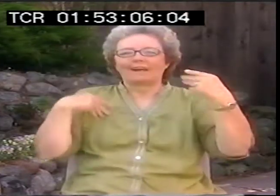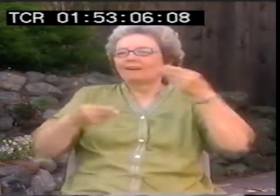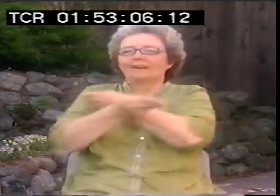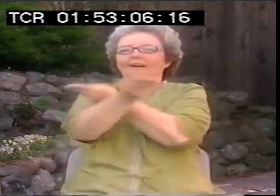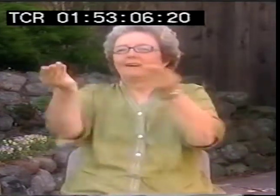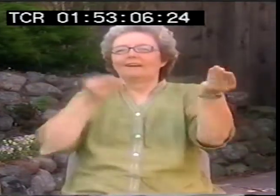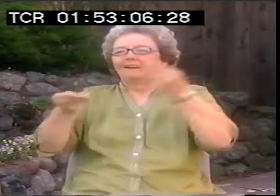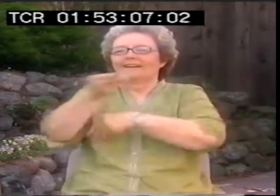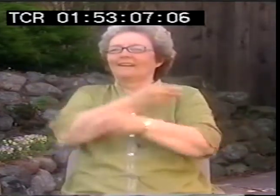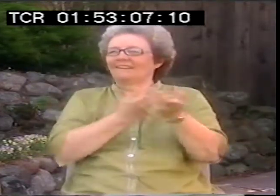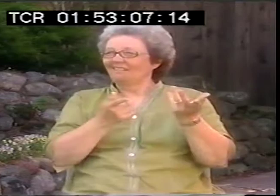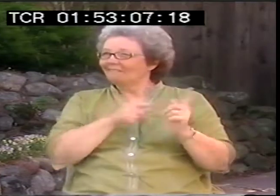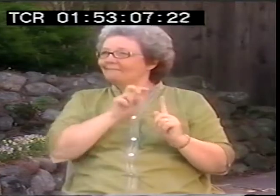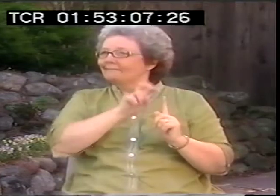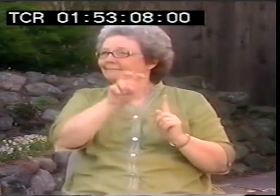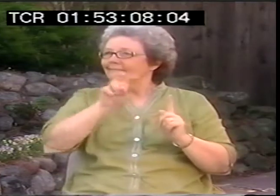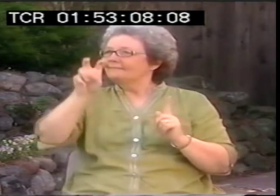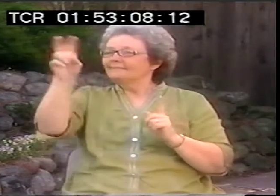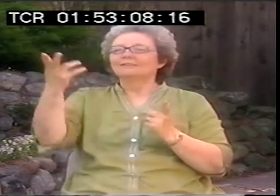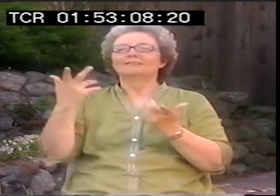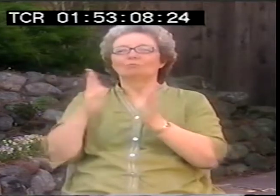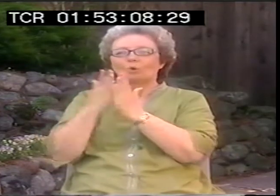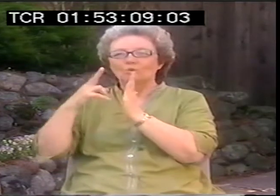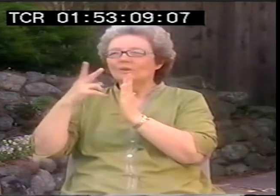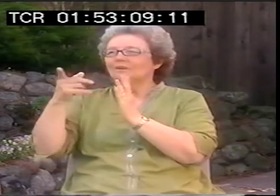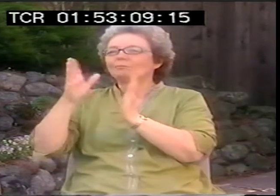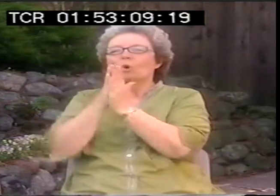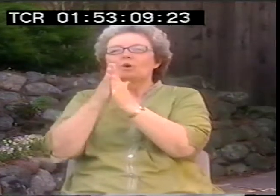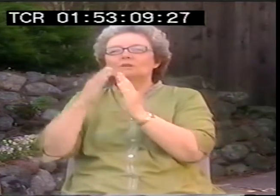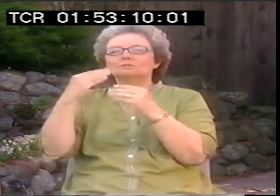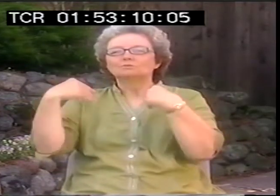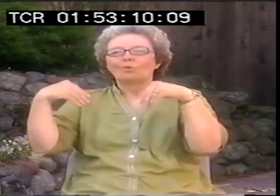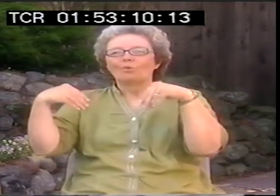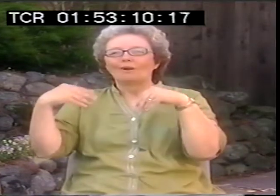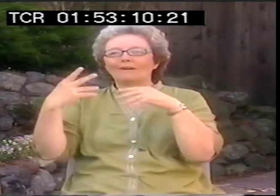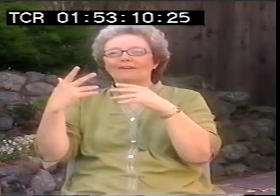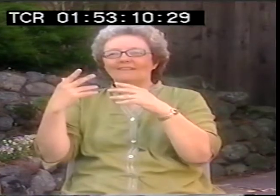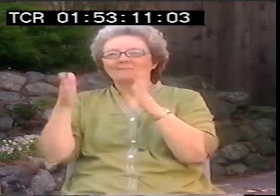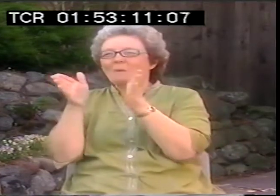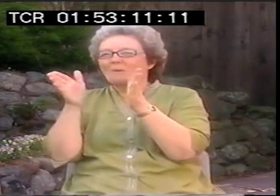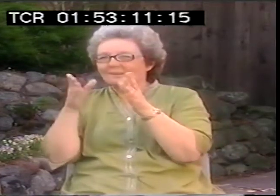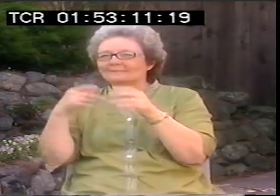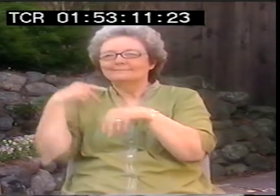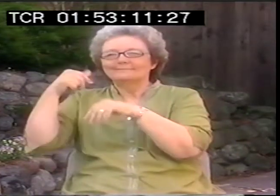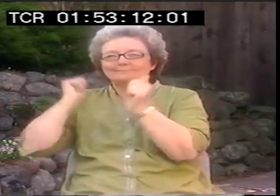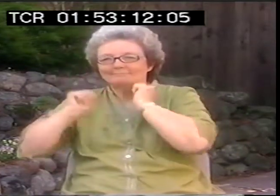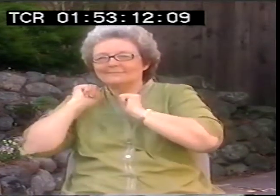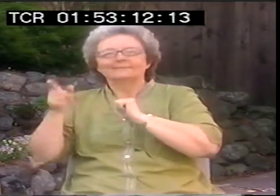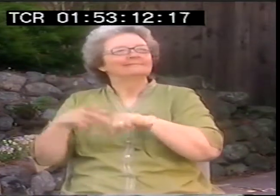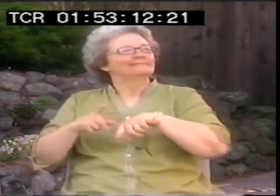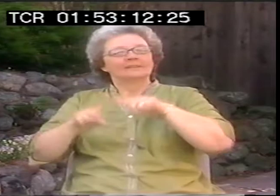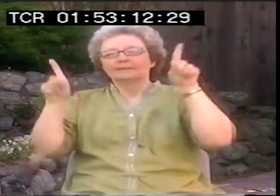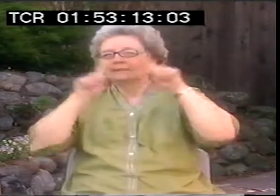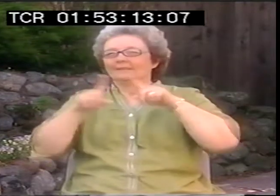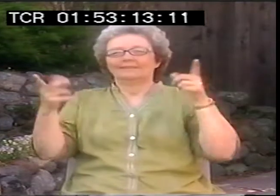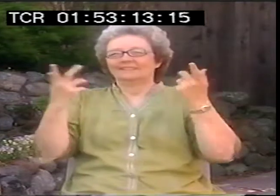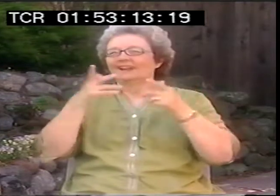Clearwater, Hudson's Clearwater Revival, that festival. So it's just sort of chain lining, right?